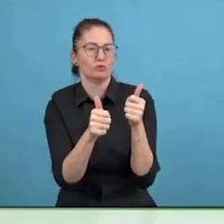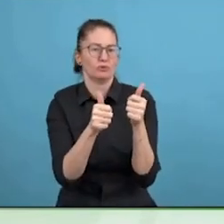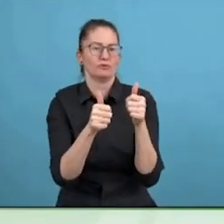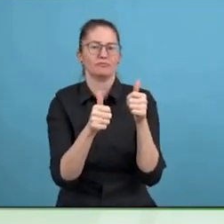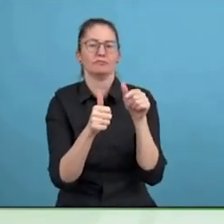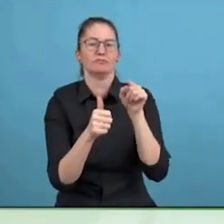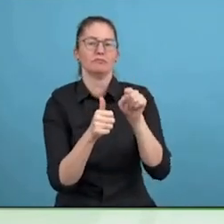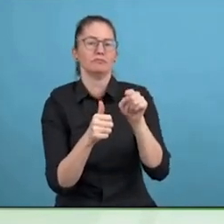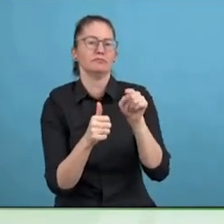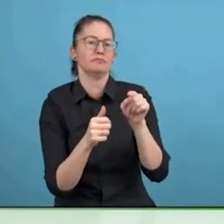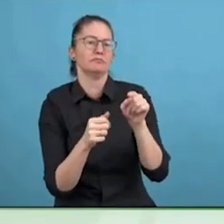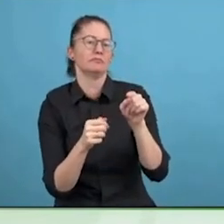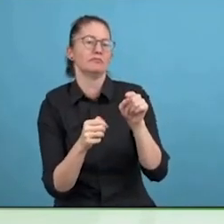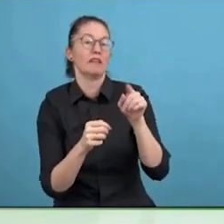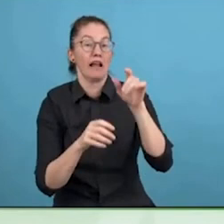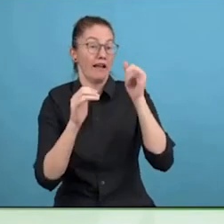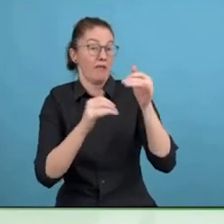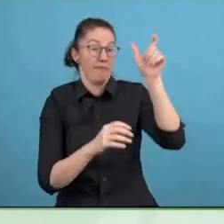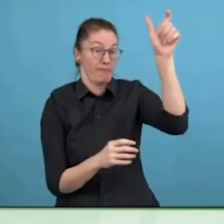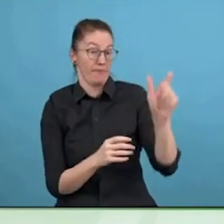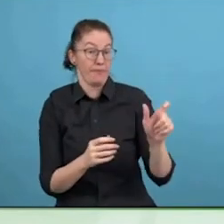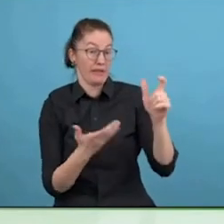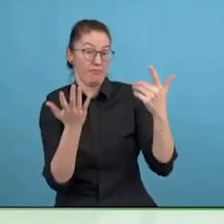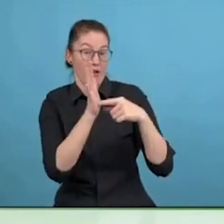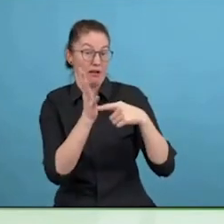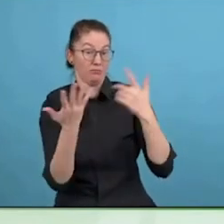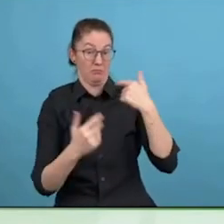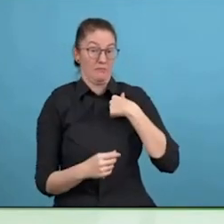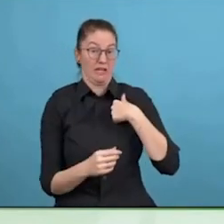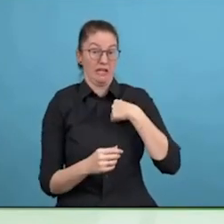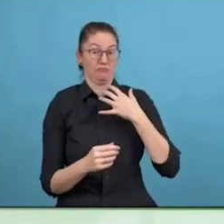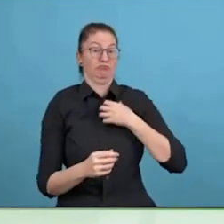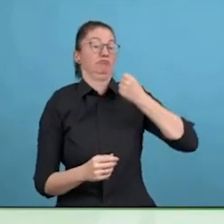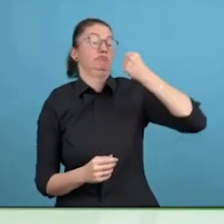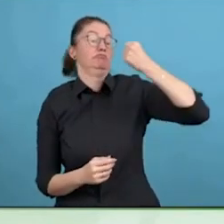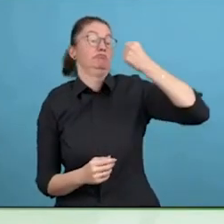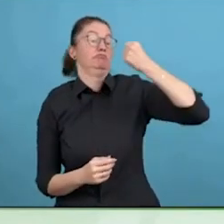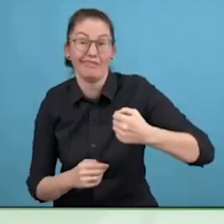and individuals contributed to this concept, this high-level concept,